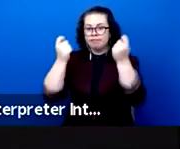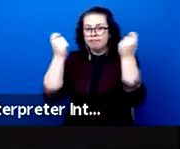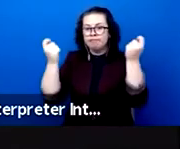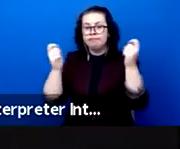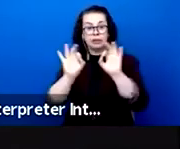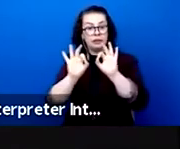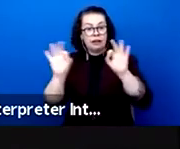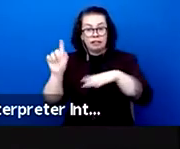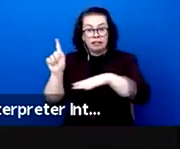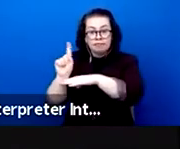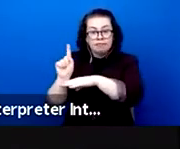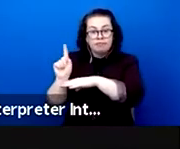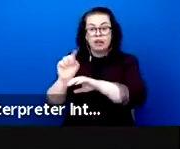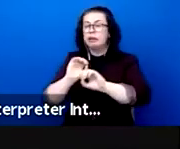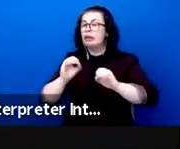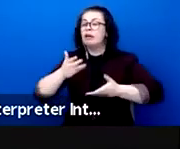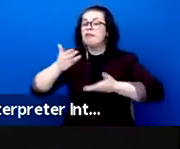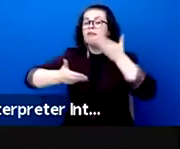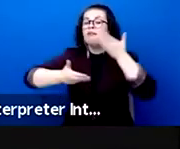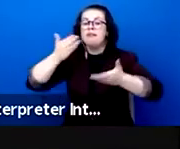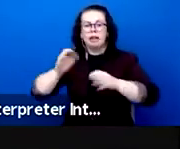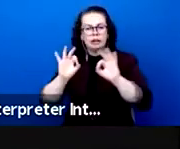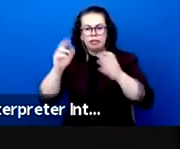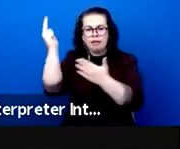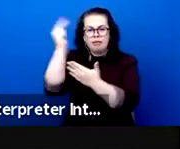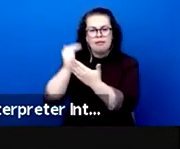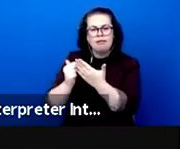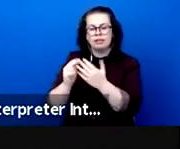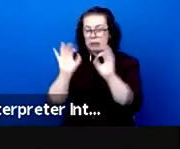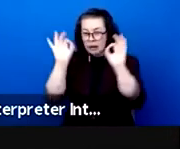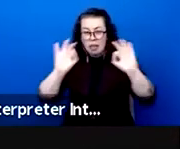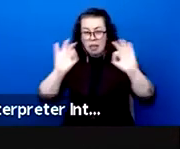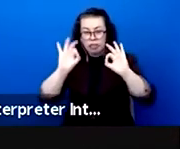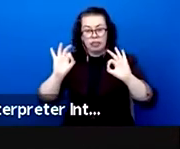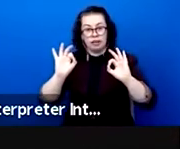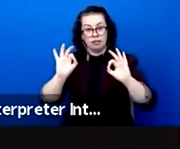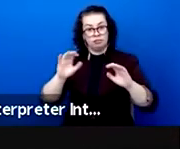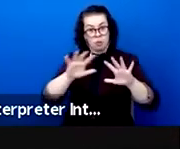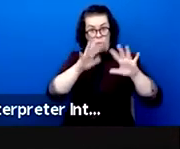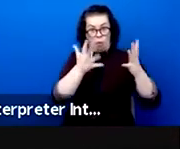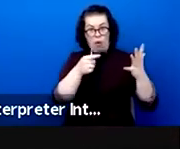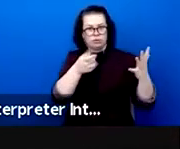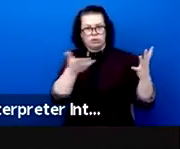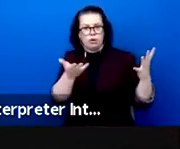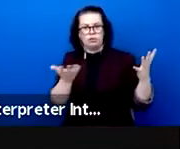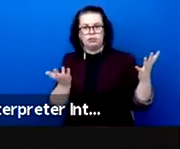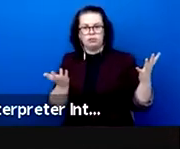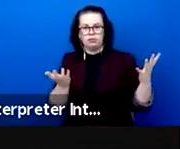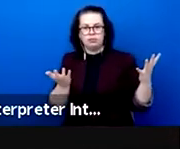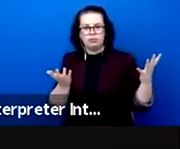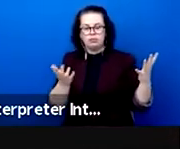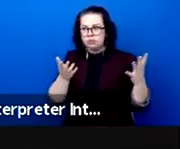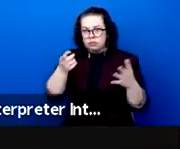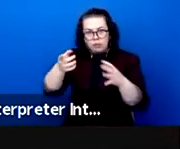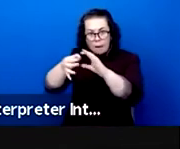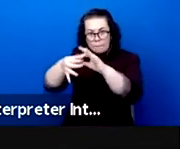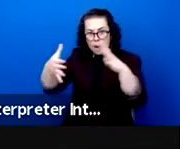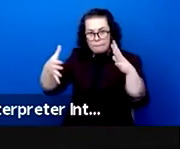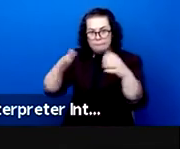no opera, no dance, no exhibitions, no cinema. What kind of society are we talking about and who